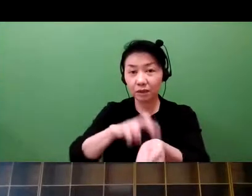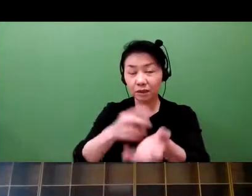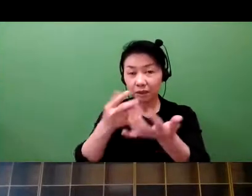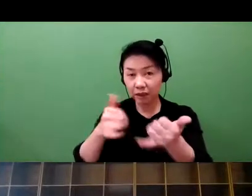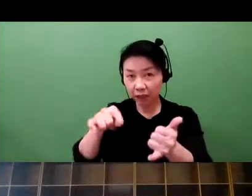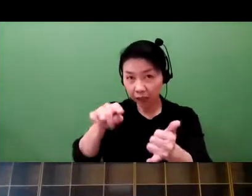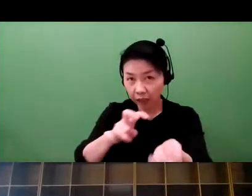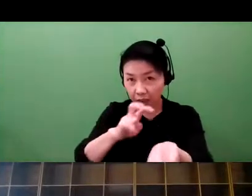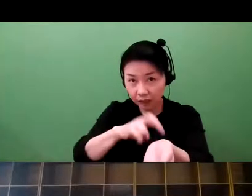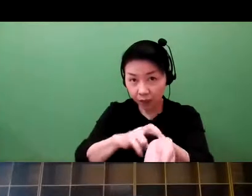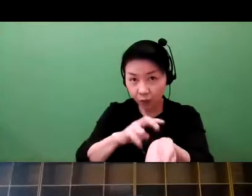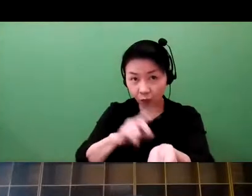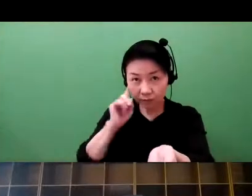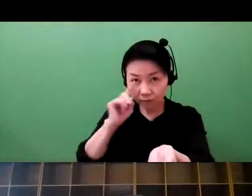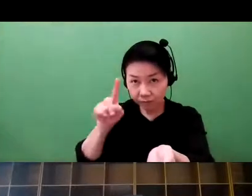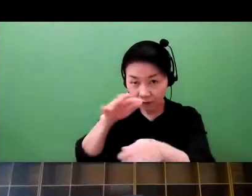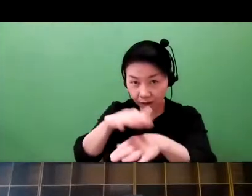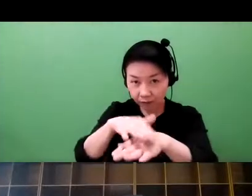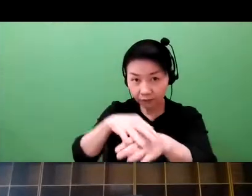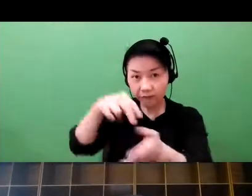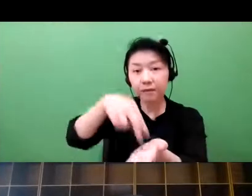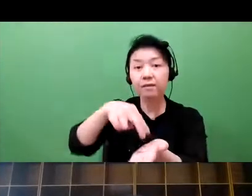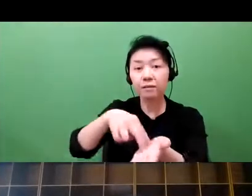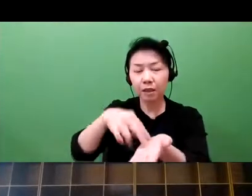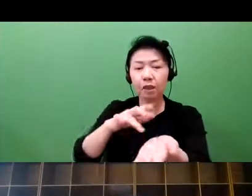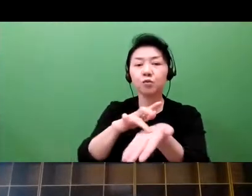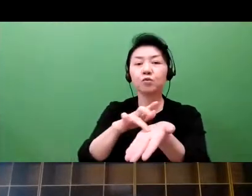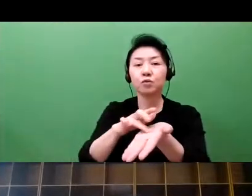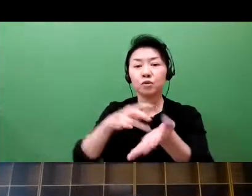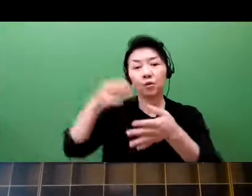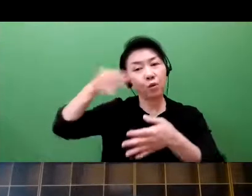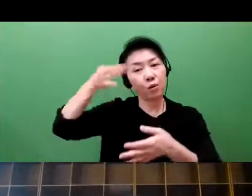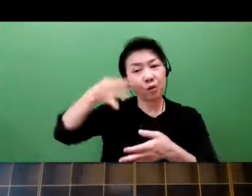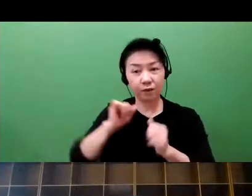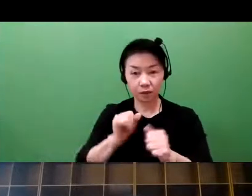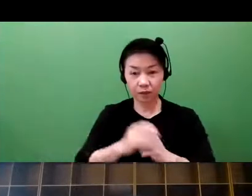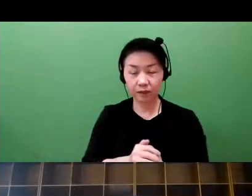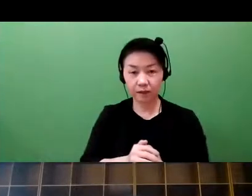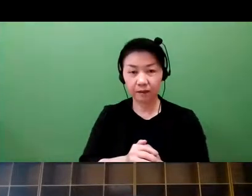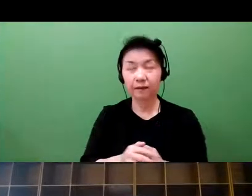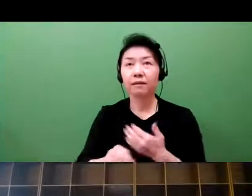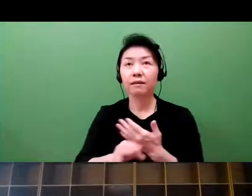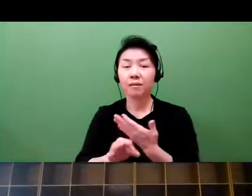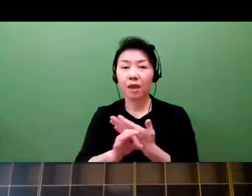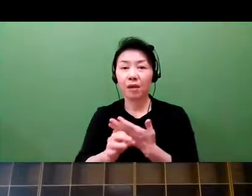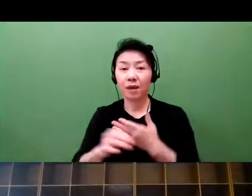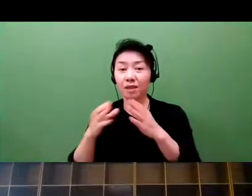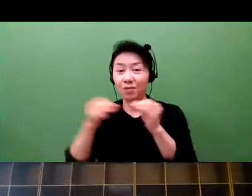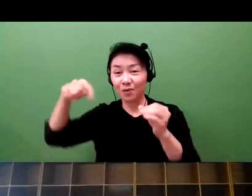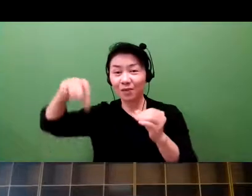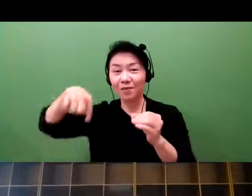in which the doctors will be looking at drugs from the perspective of physicians.